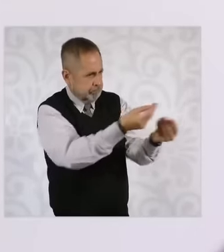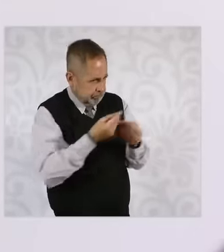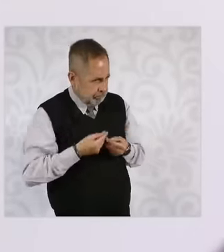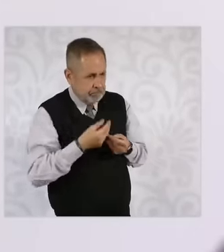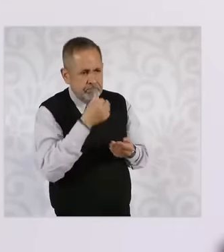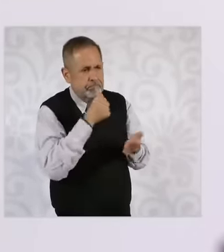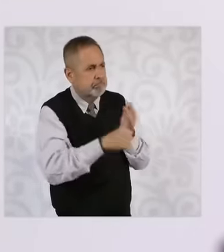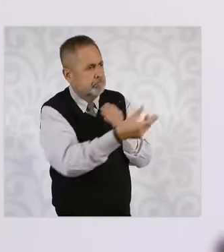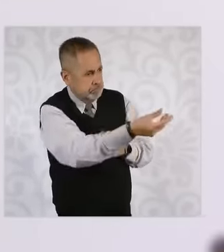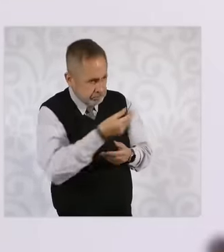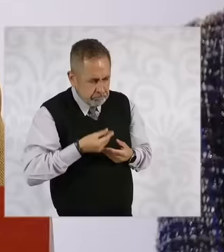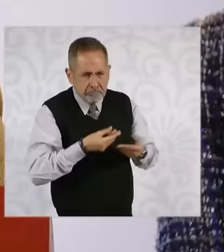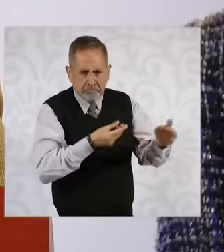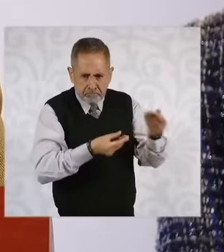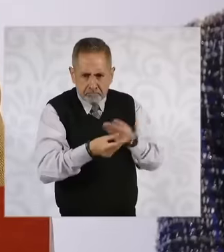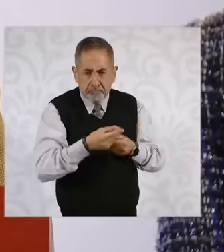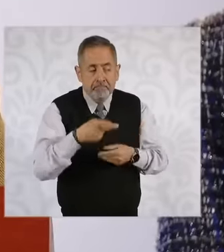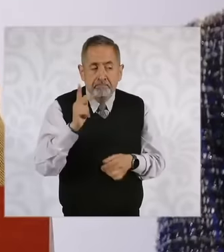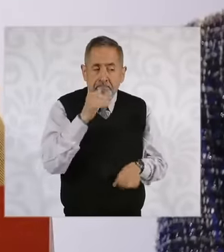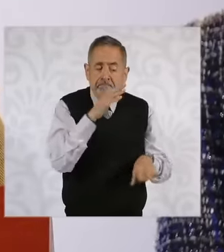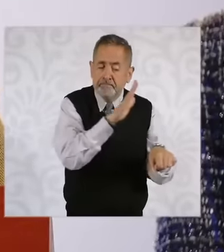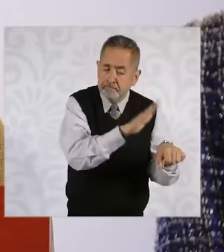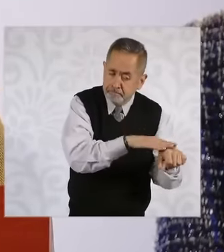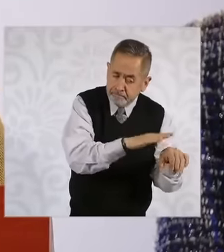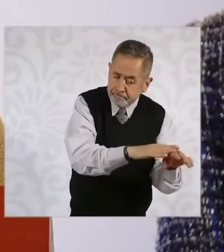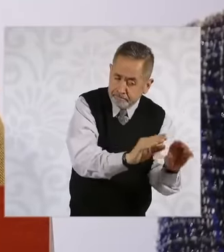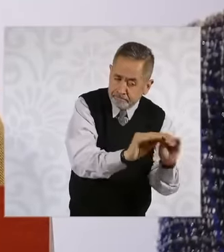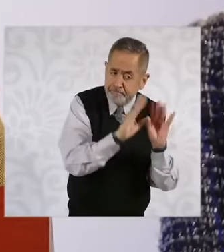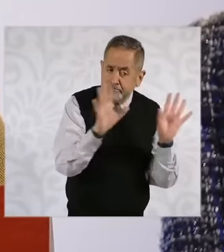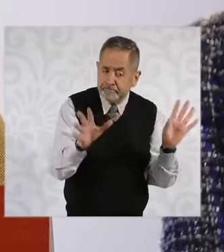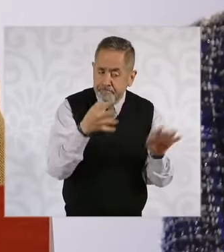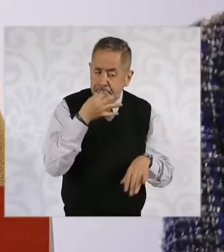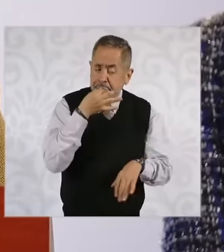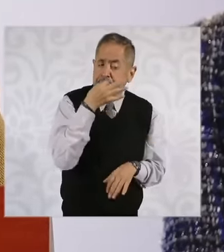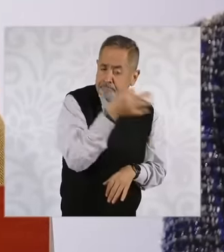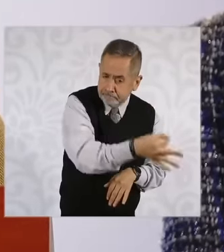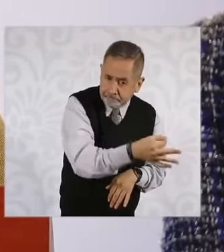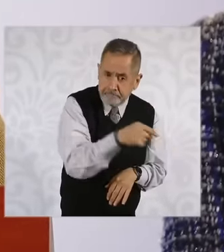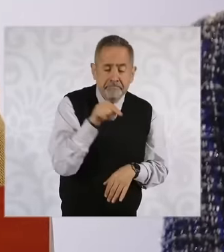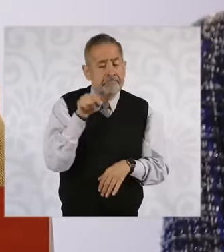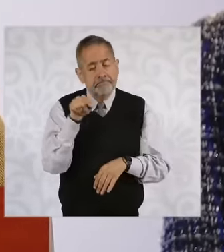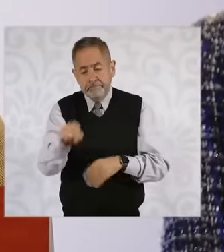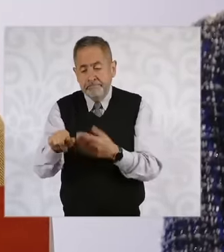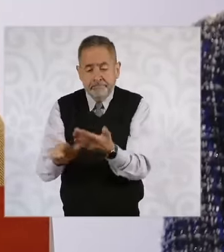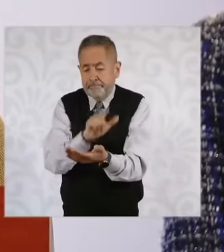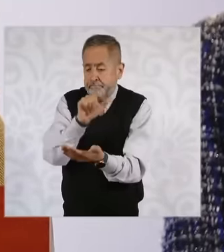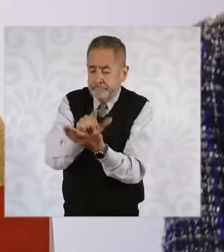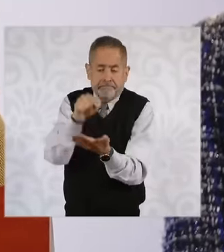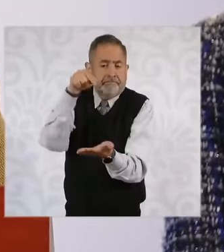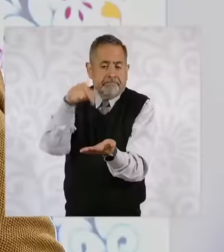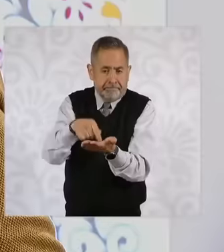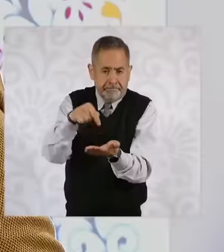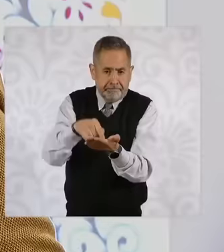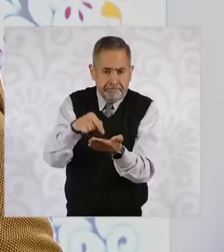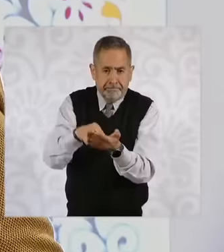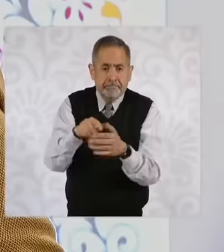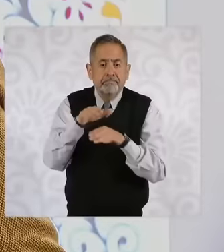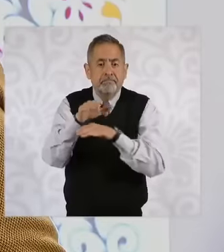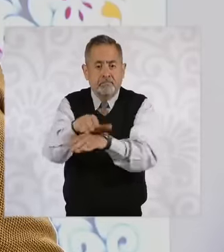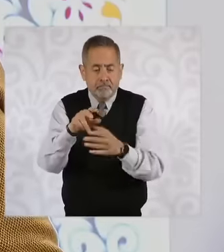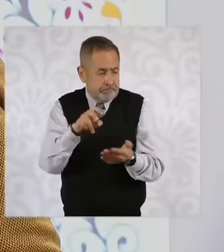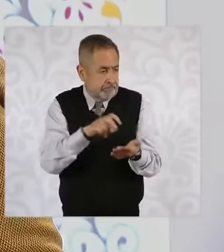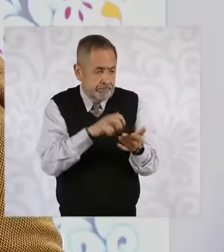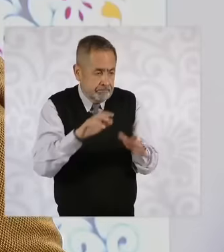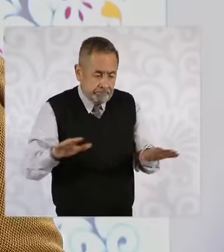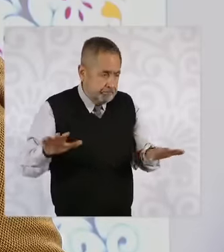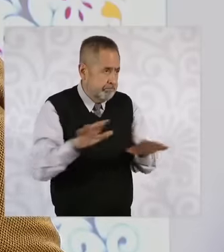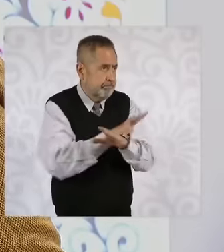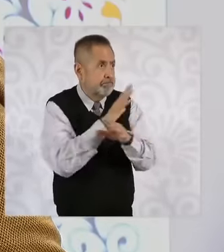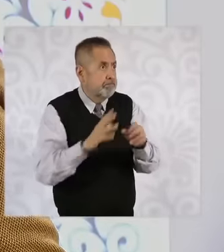we left them very clearly on the table that the law on the reform of the autonomous bodies